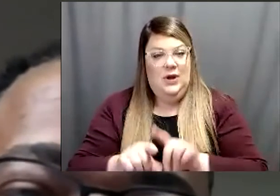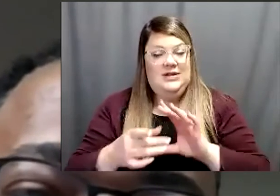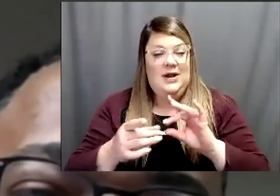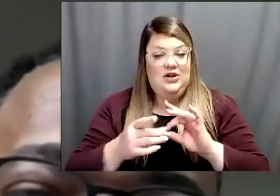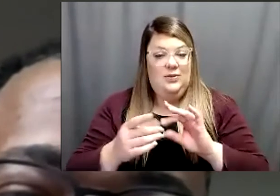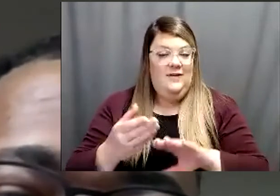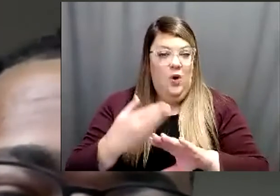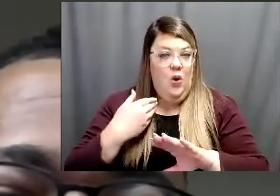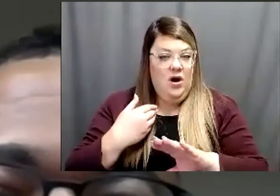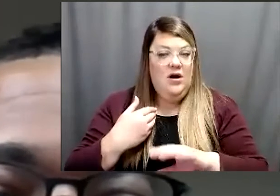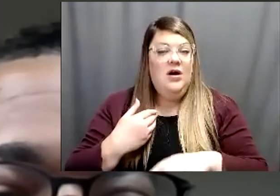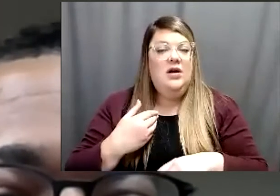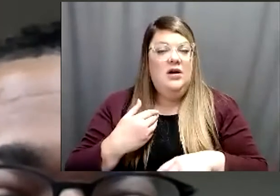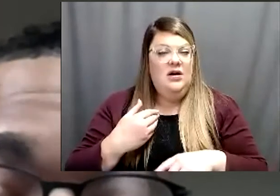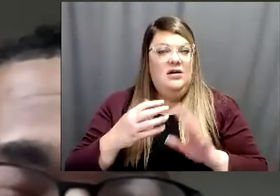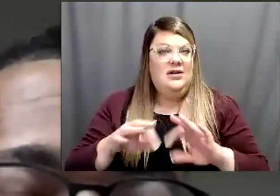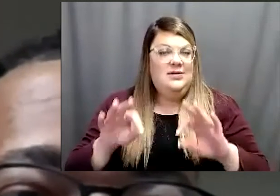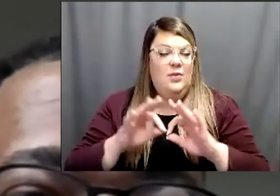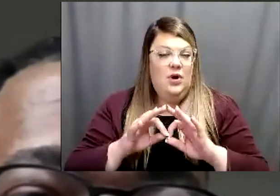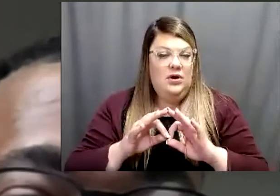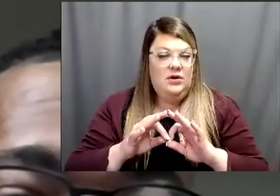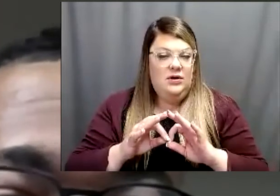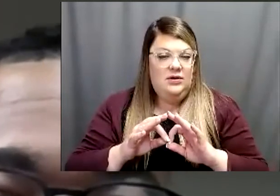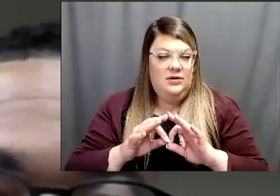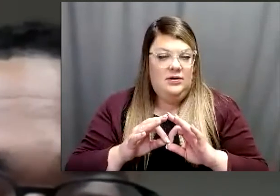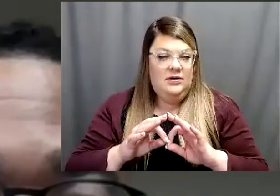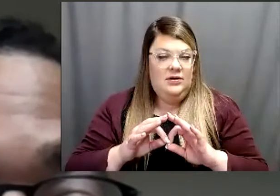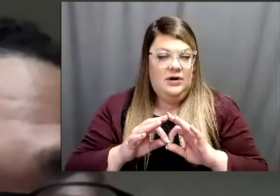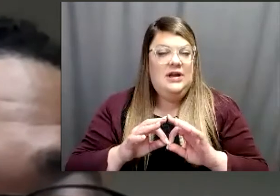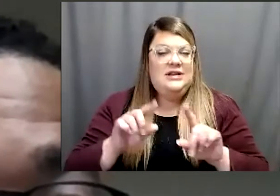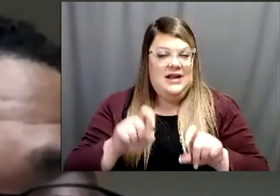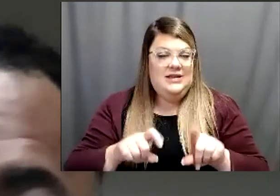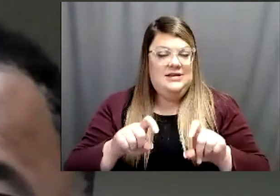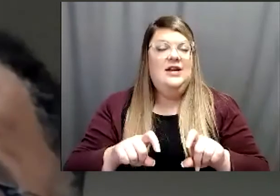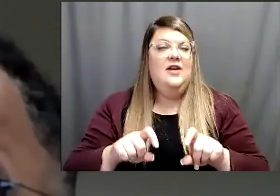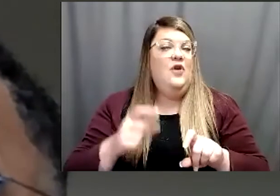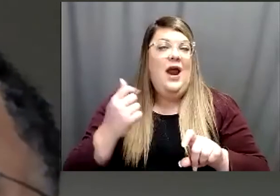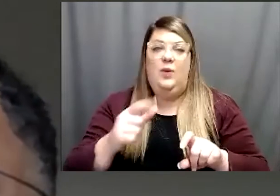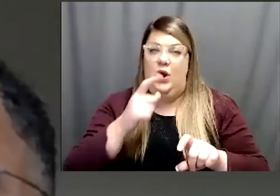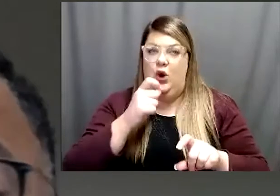is of course vaccinations, excuse me, is testing for anyone who is sick. So even if you're over